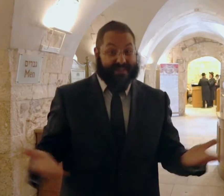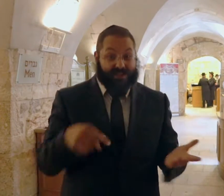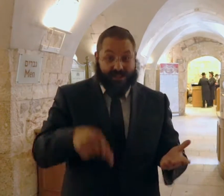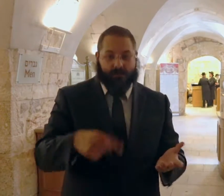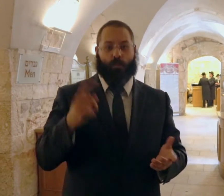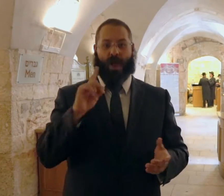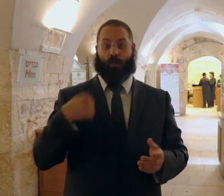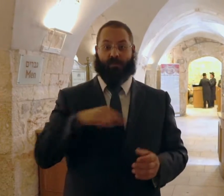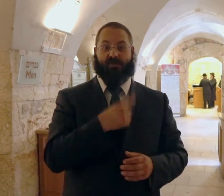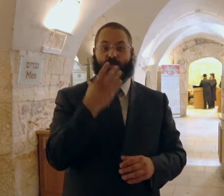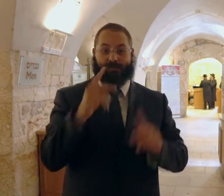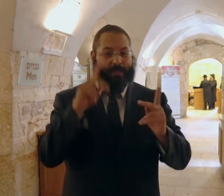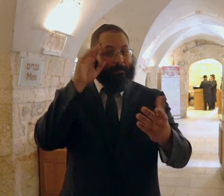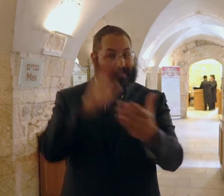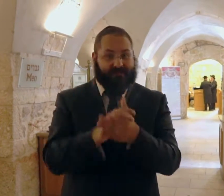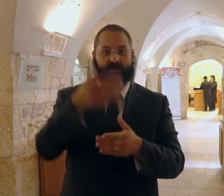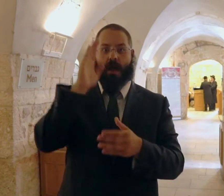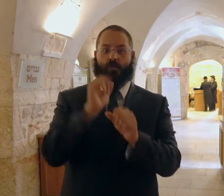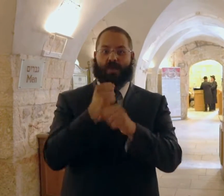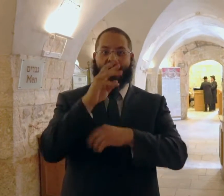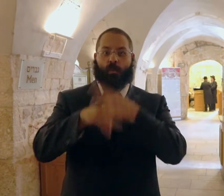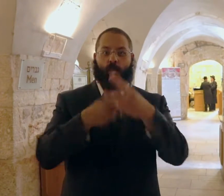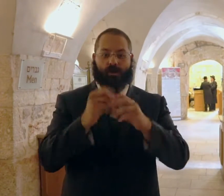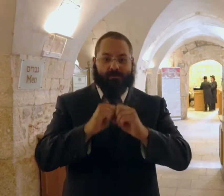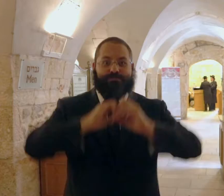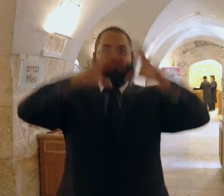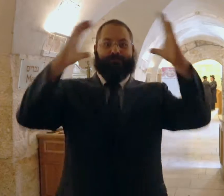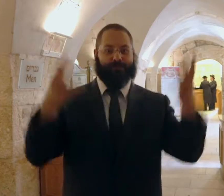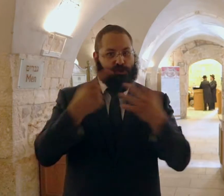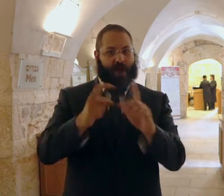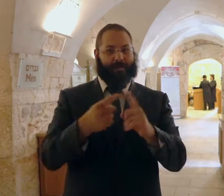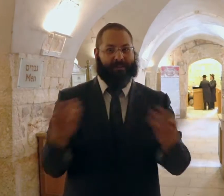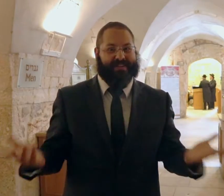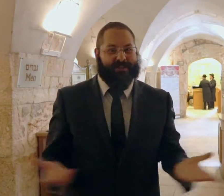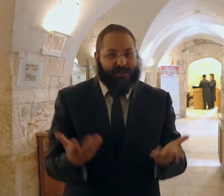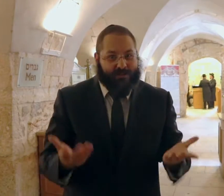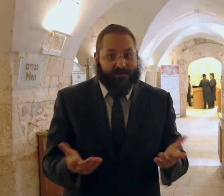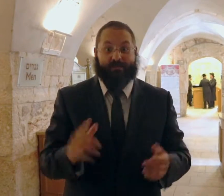It was here where, according to Jewish tradition, G-d started to create the world. The world expanded from here.